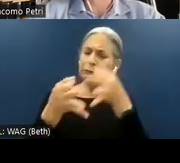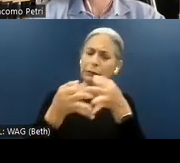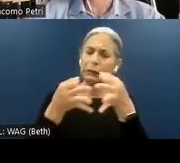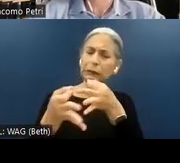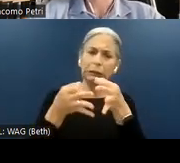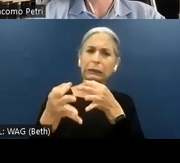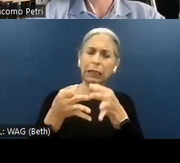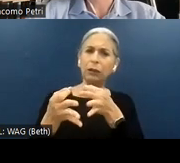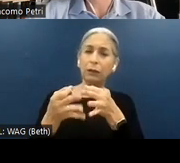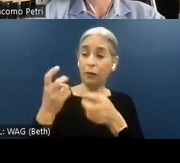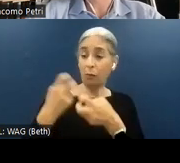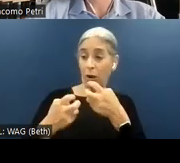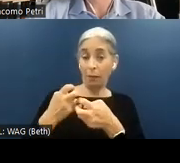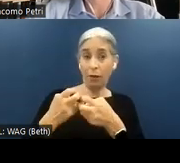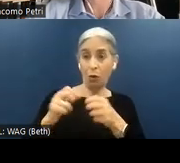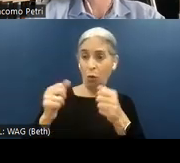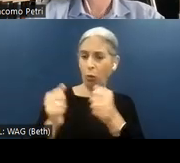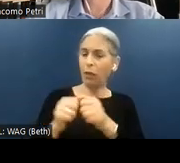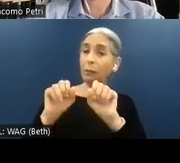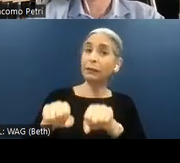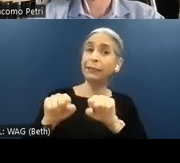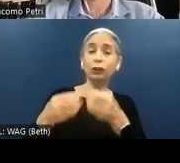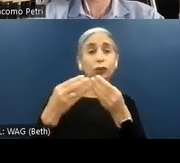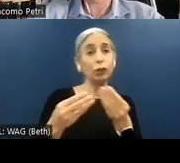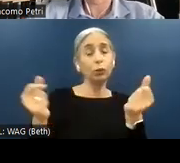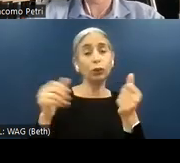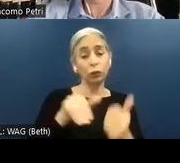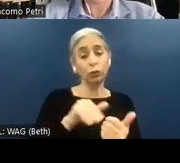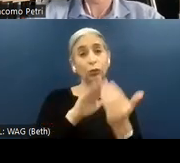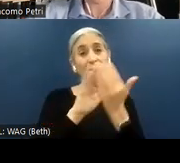issue, along with potential solutions to address it.